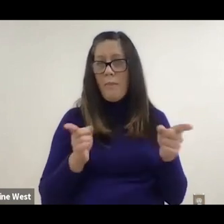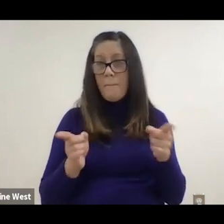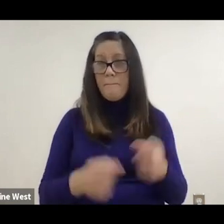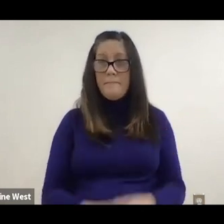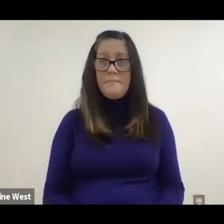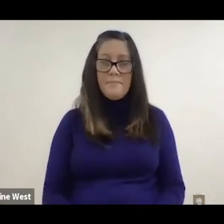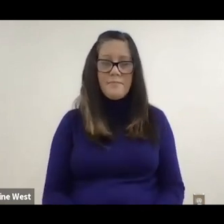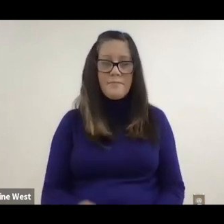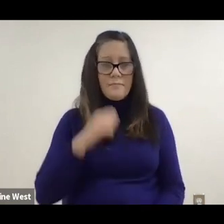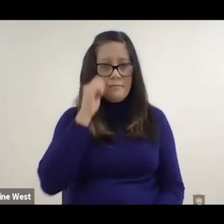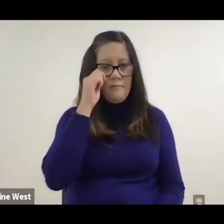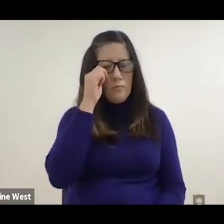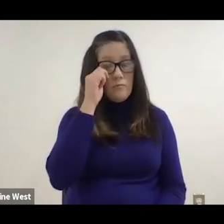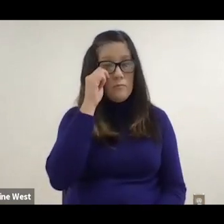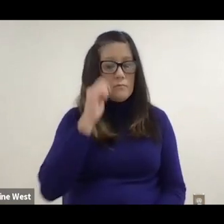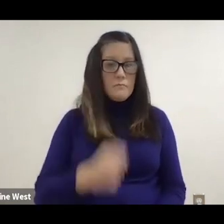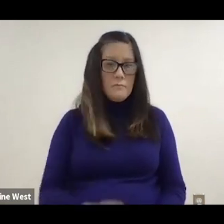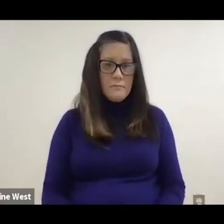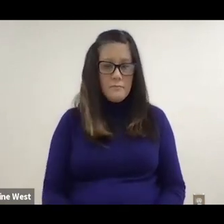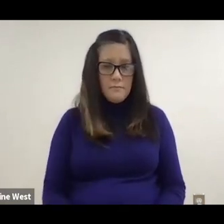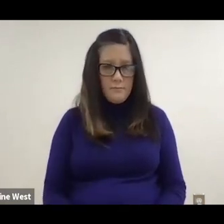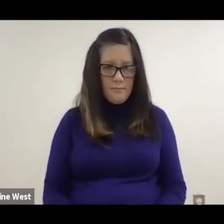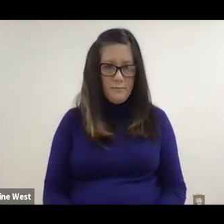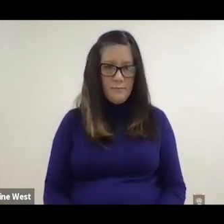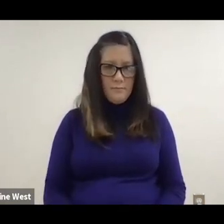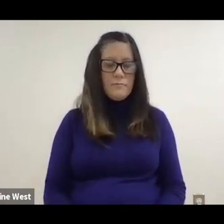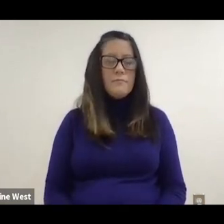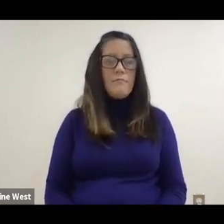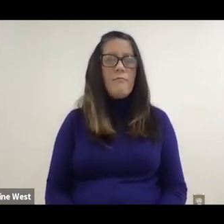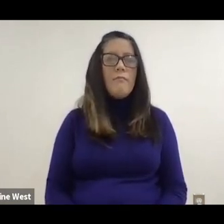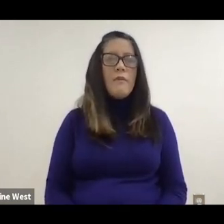Or the private sector as well for health care.